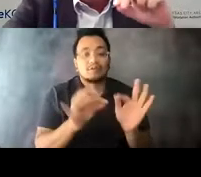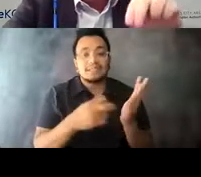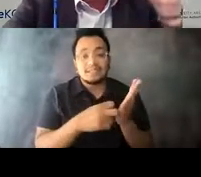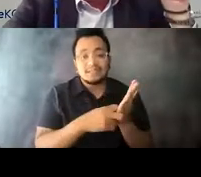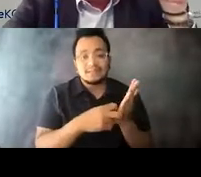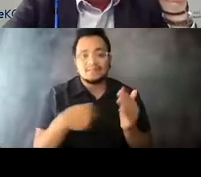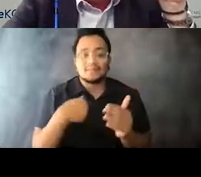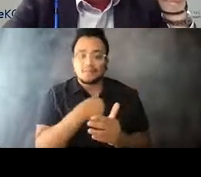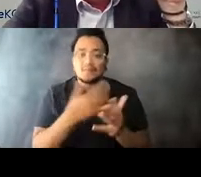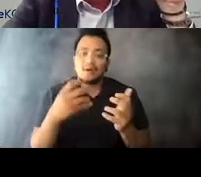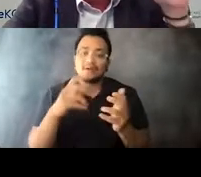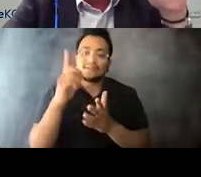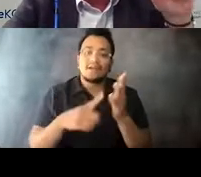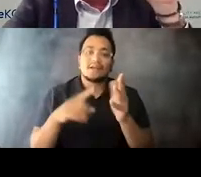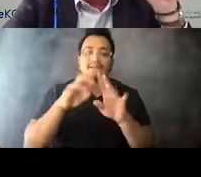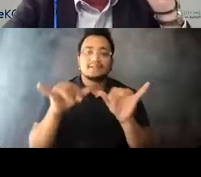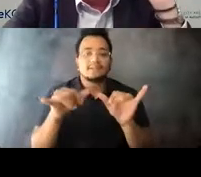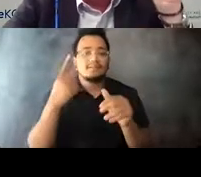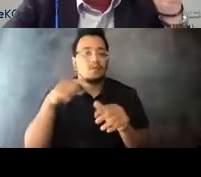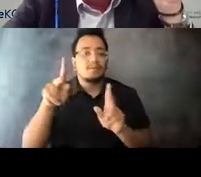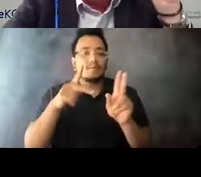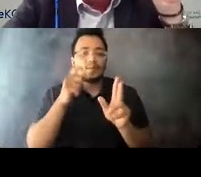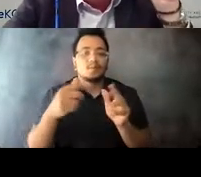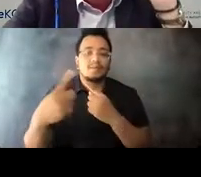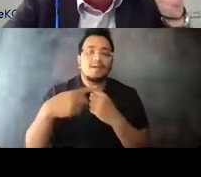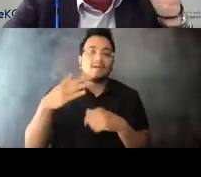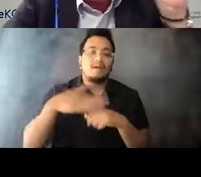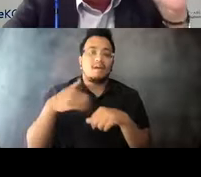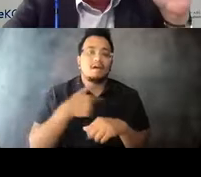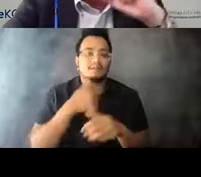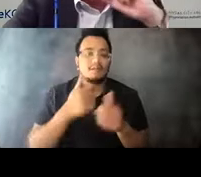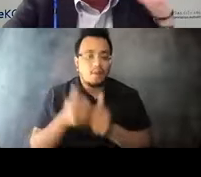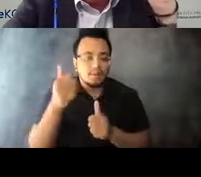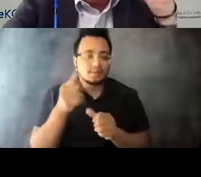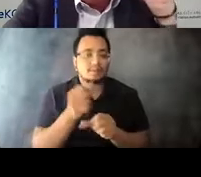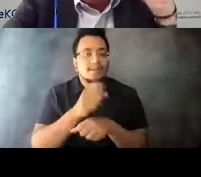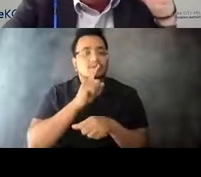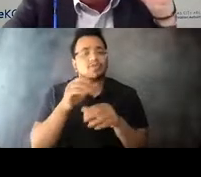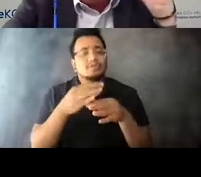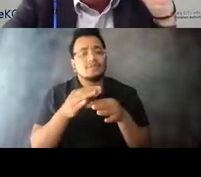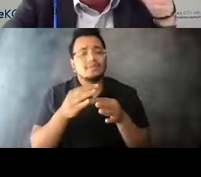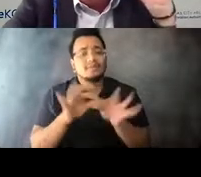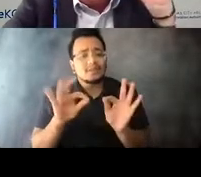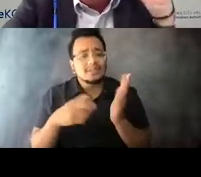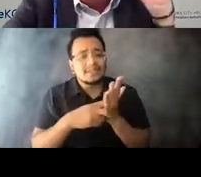most and making it zero fare, it's had a huge impact and 15:02:44 our elected officials understand that.